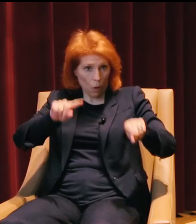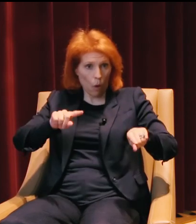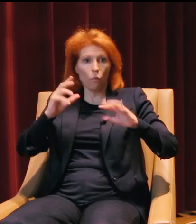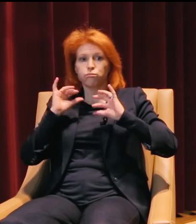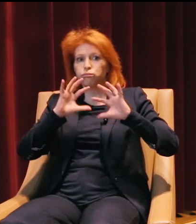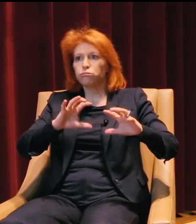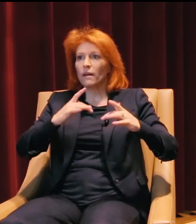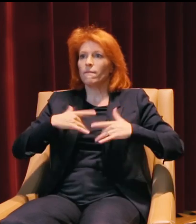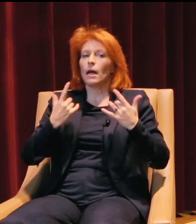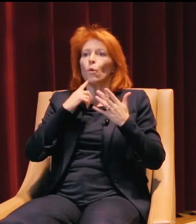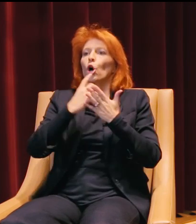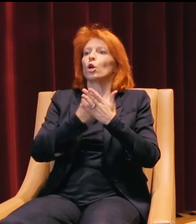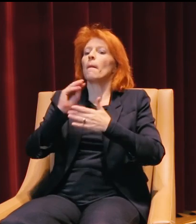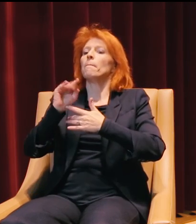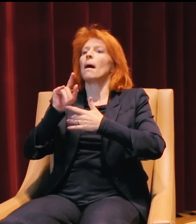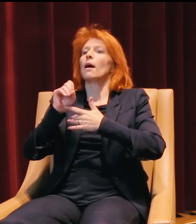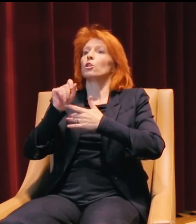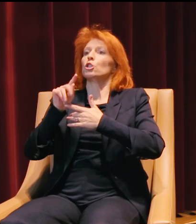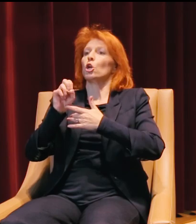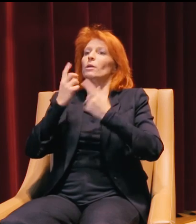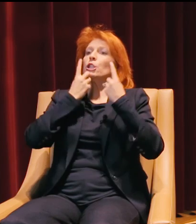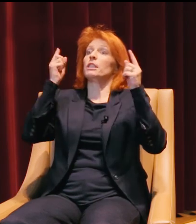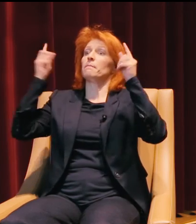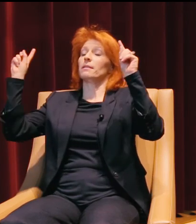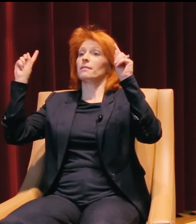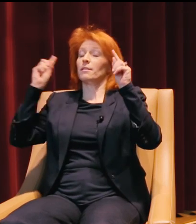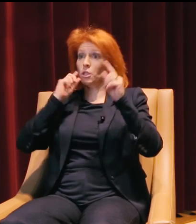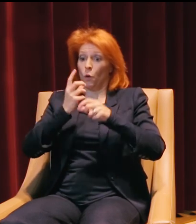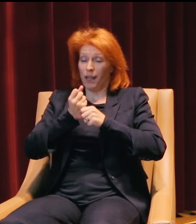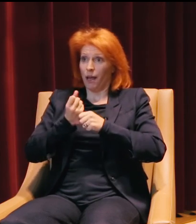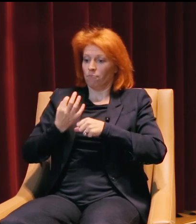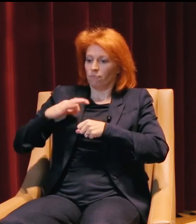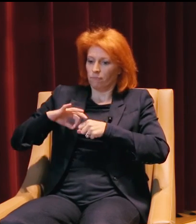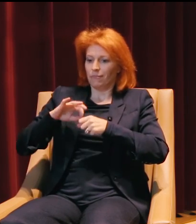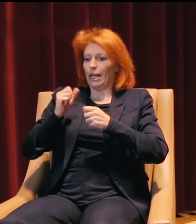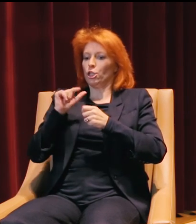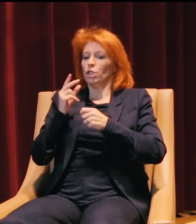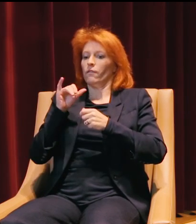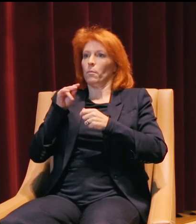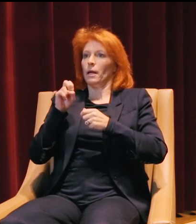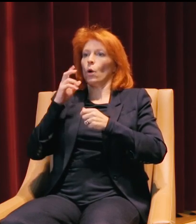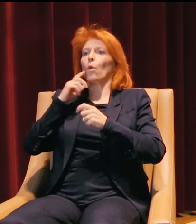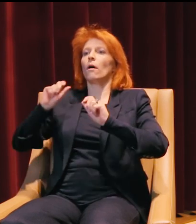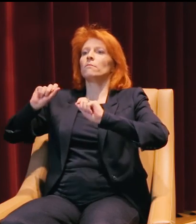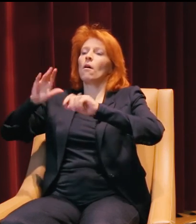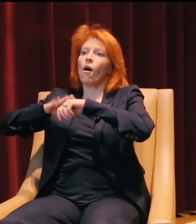they actually earn Milestone achievements. When you earn a Milestone achievement, that gets pushed on our Facebook, Google+, Instagram,